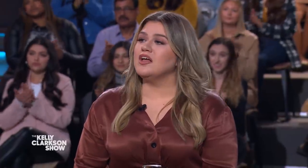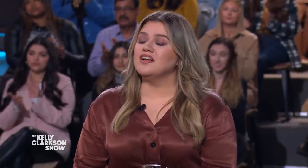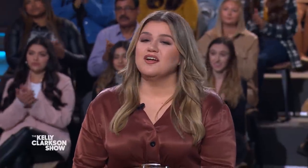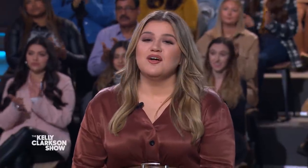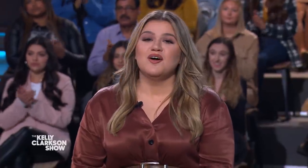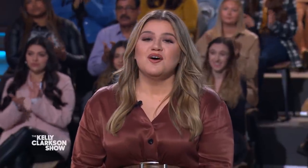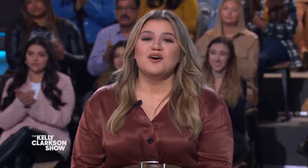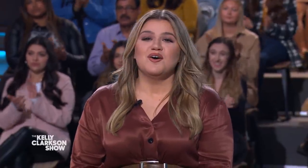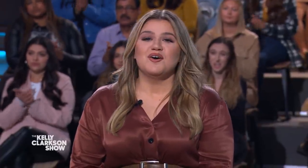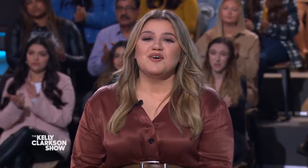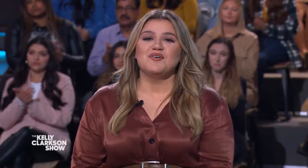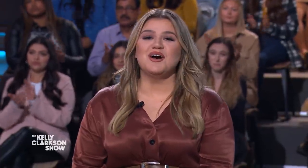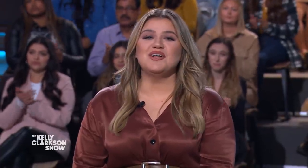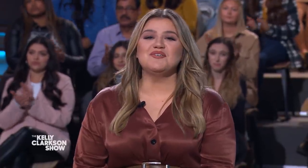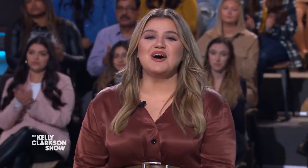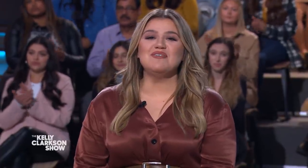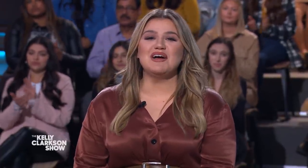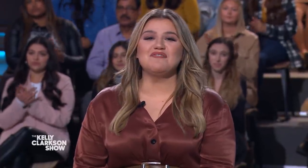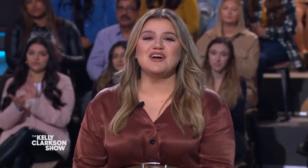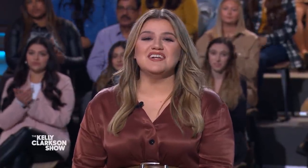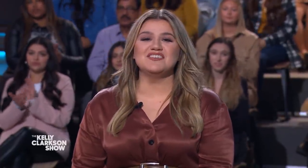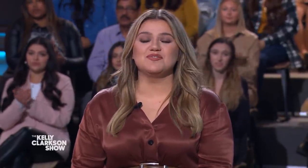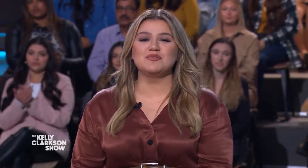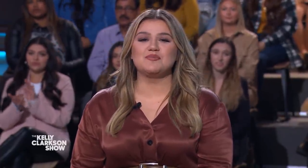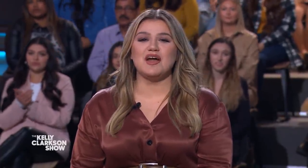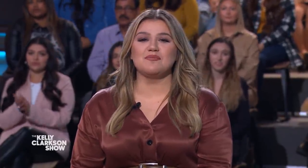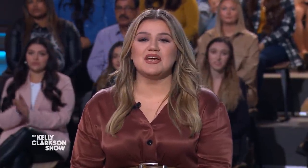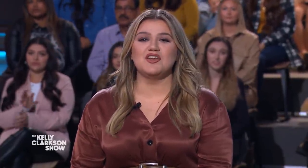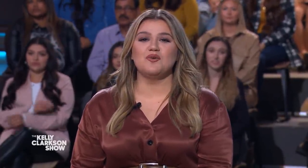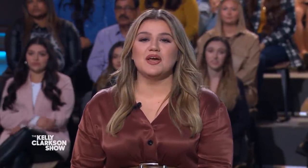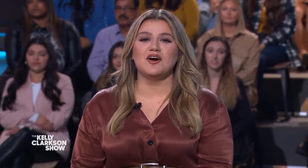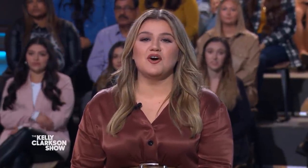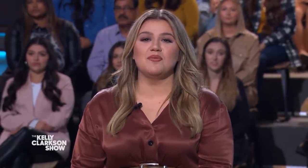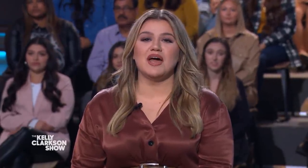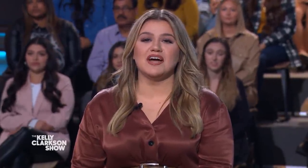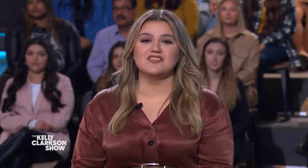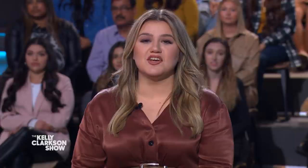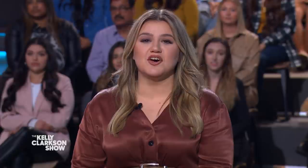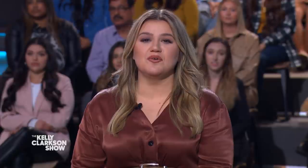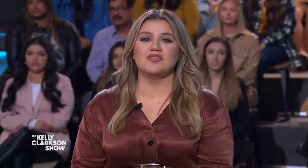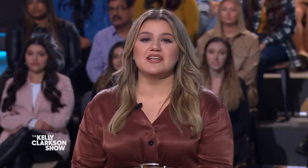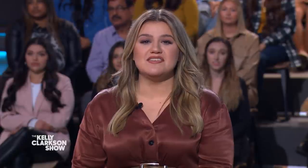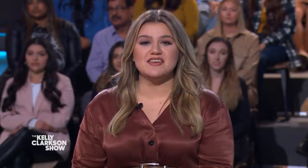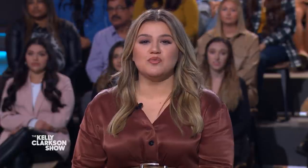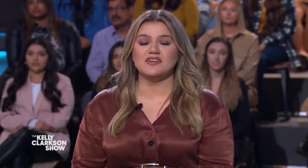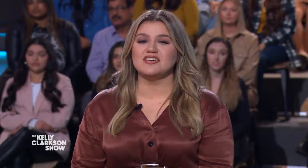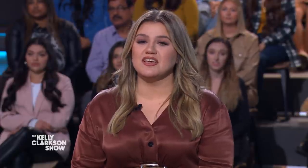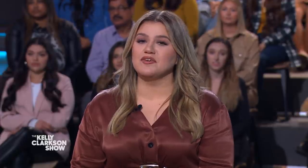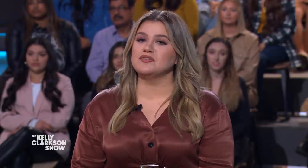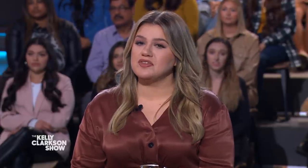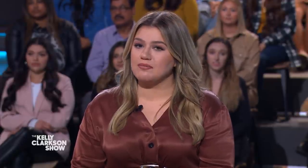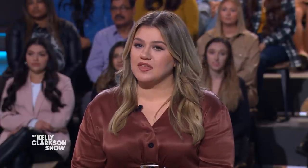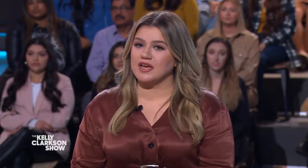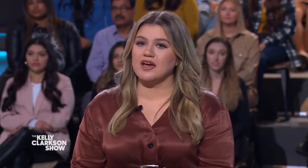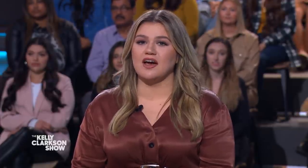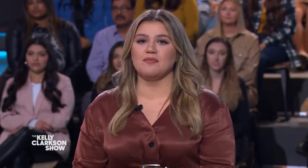Well, one of my friends from Spider Man, No Way Home, had to go. They did want to give you something.